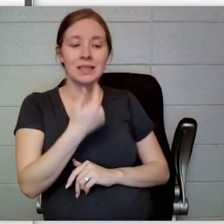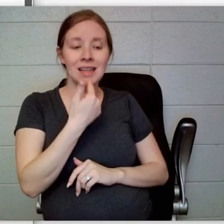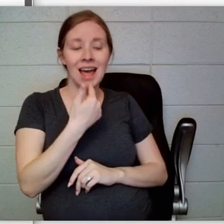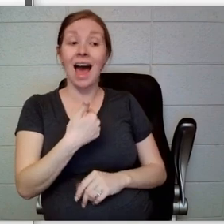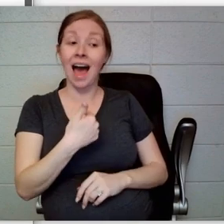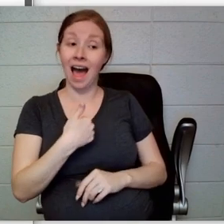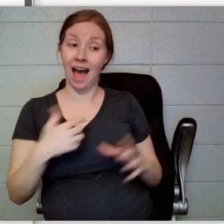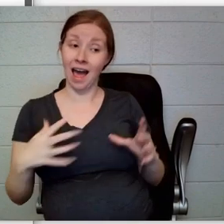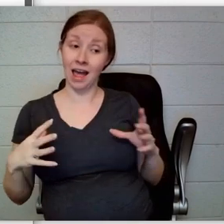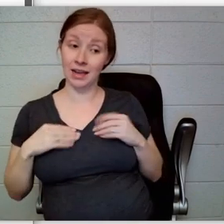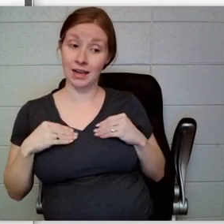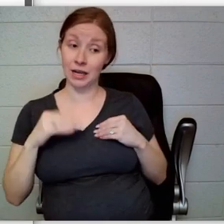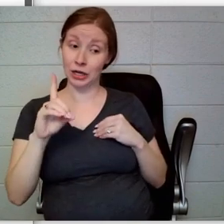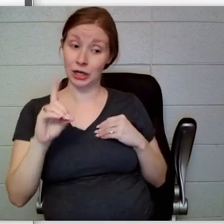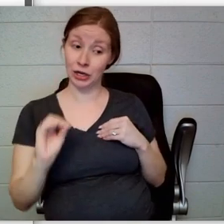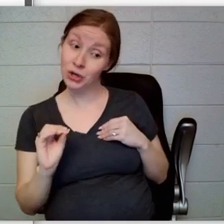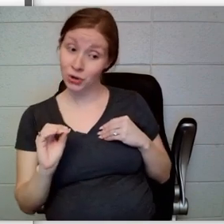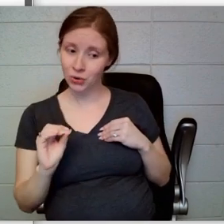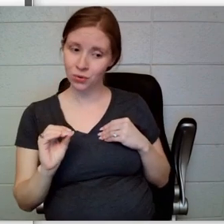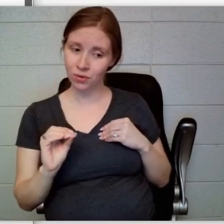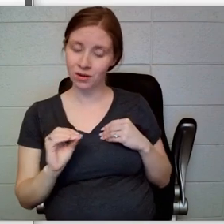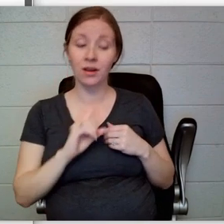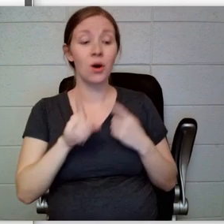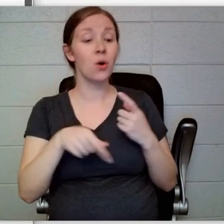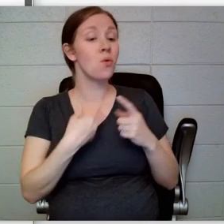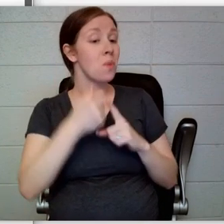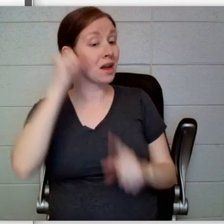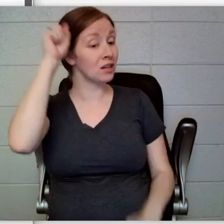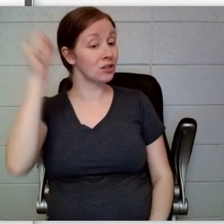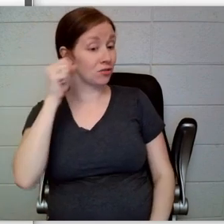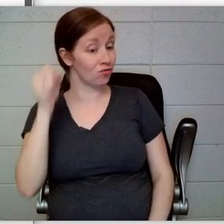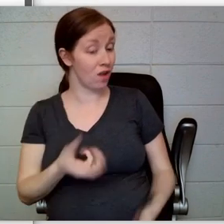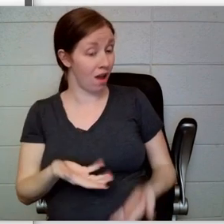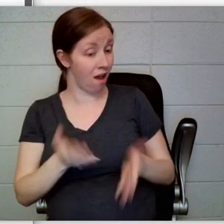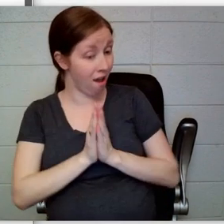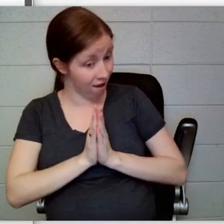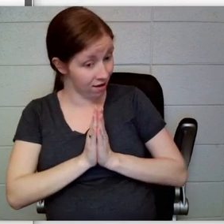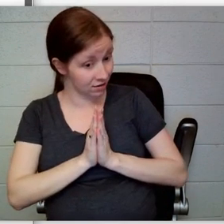which you will say when Justice Strauss asks you if you will have